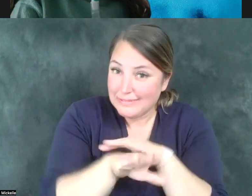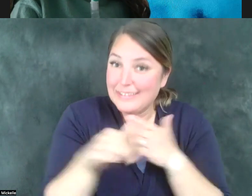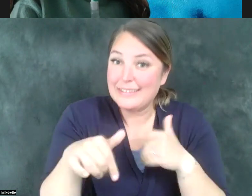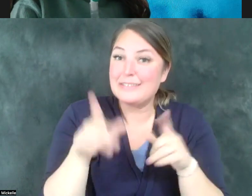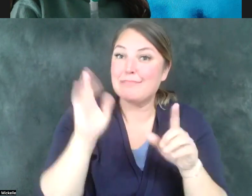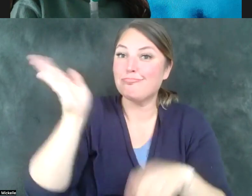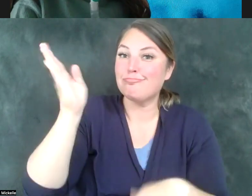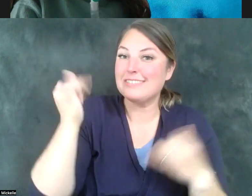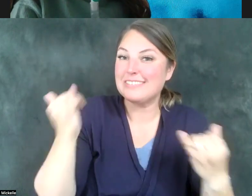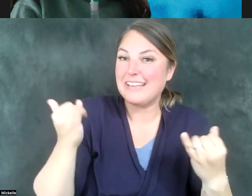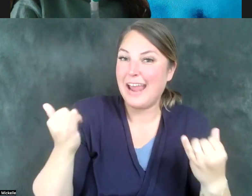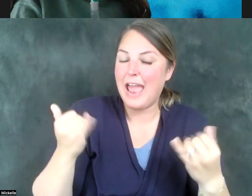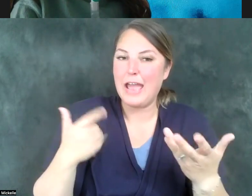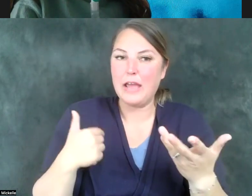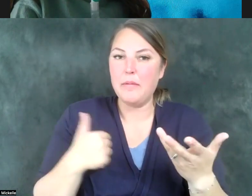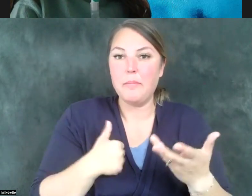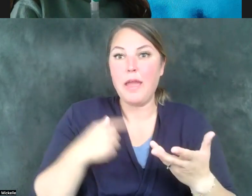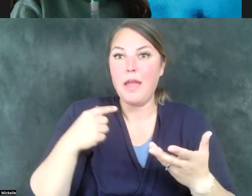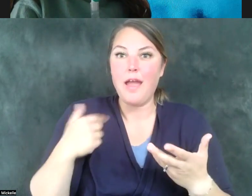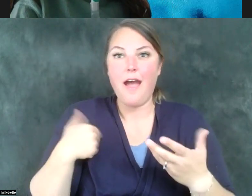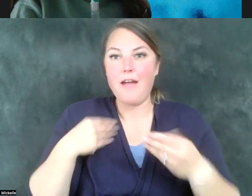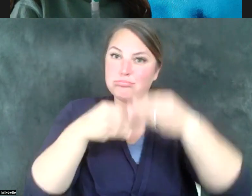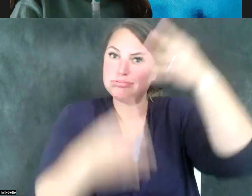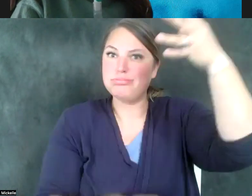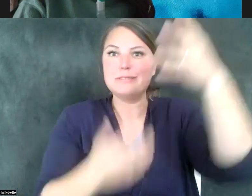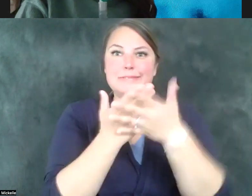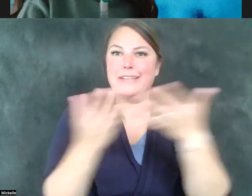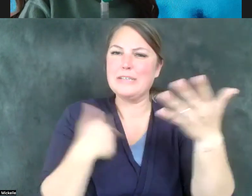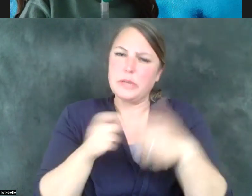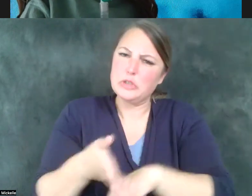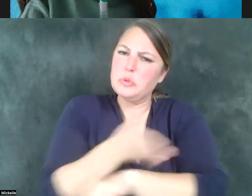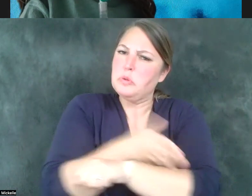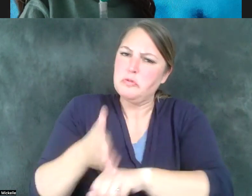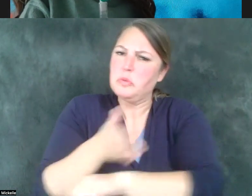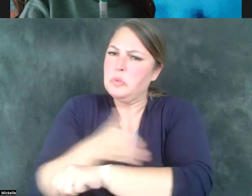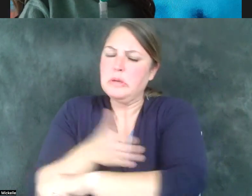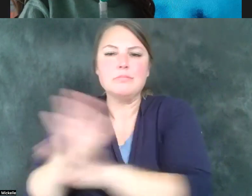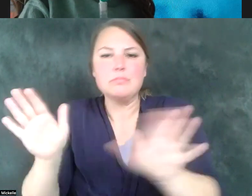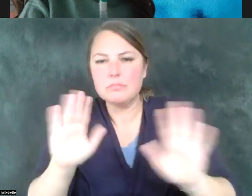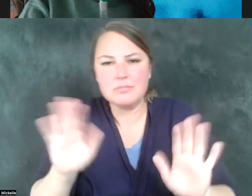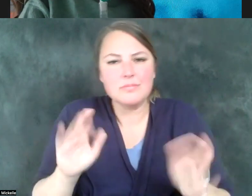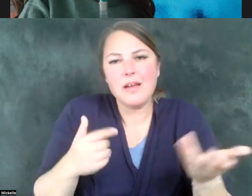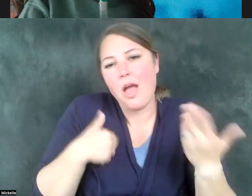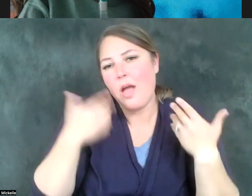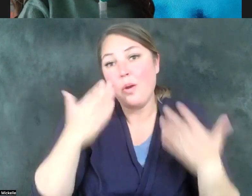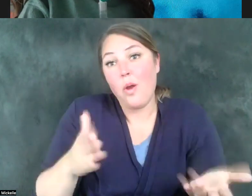head that we could do and ought to do to move us ahead in these areas involving public transportation or any other area